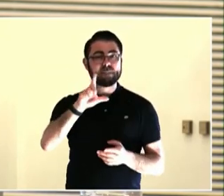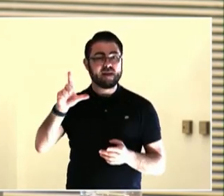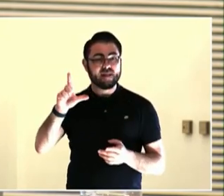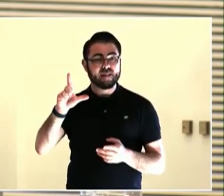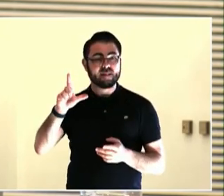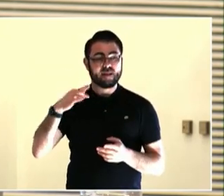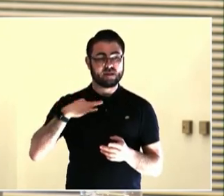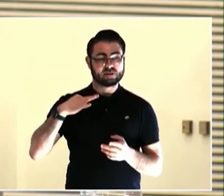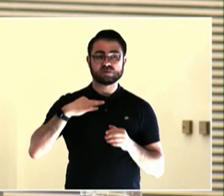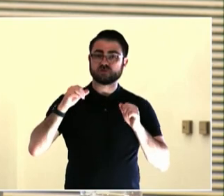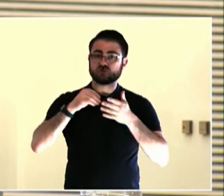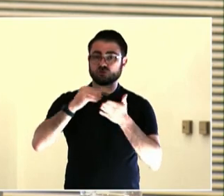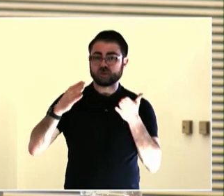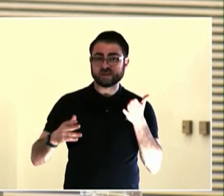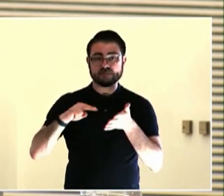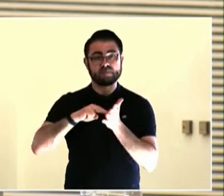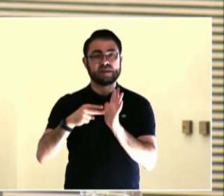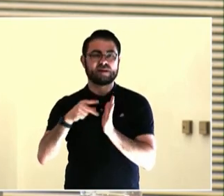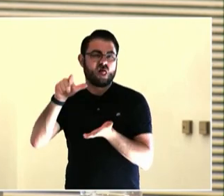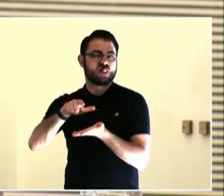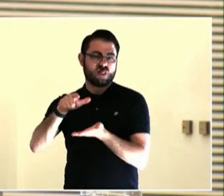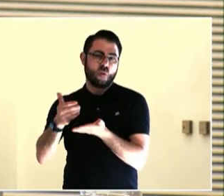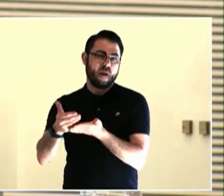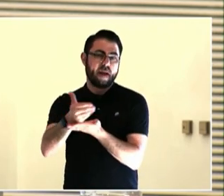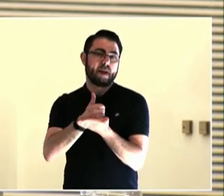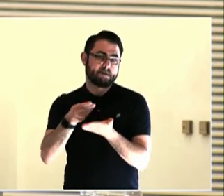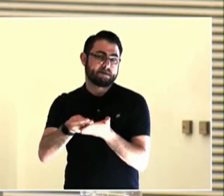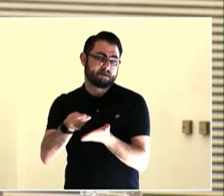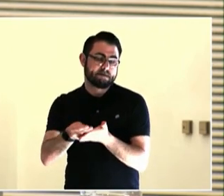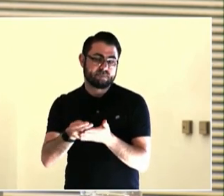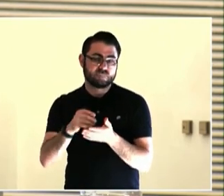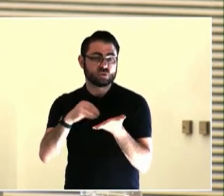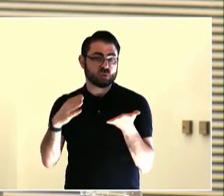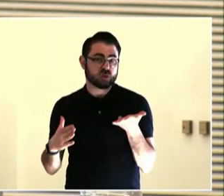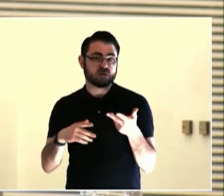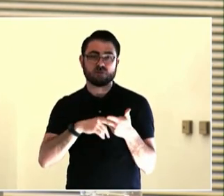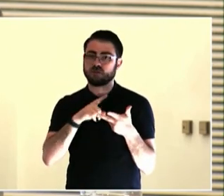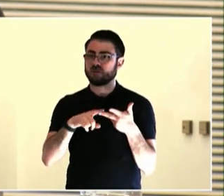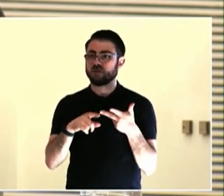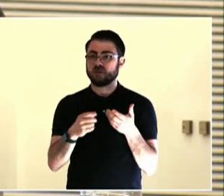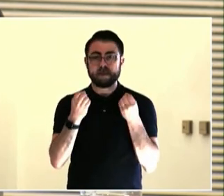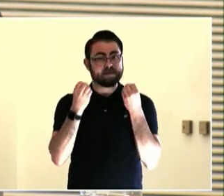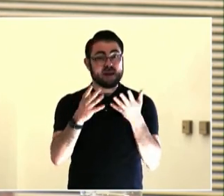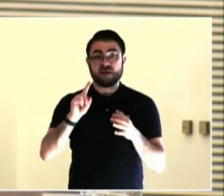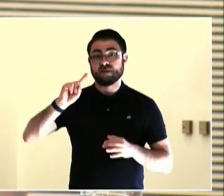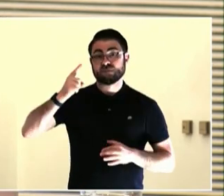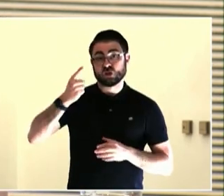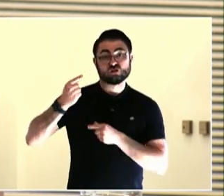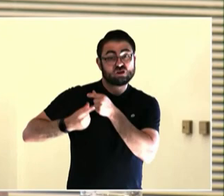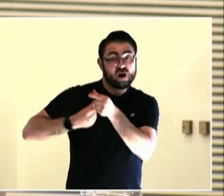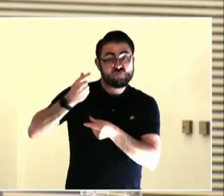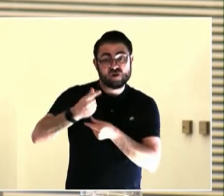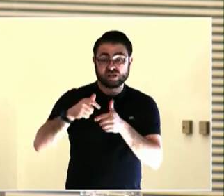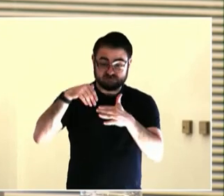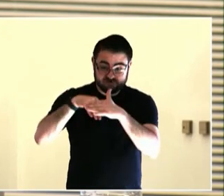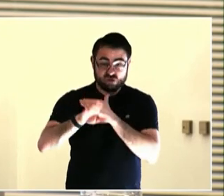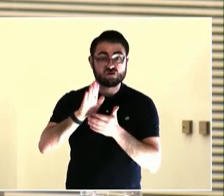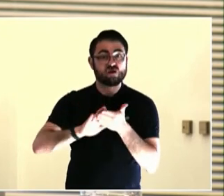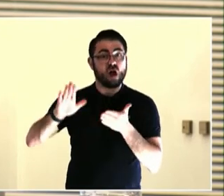questions, to feel more comfortable engaging different spaces.